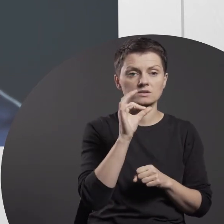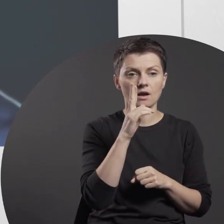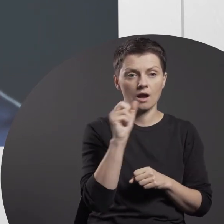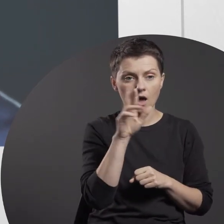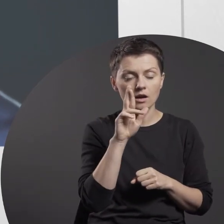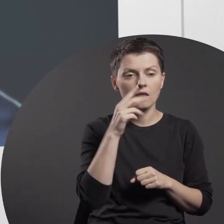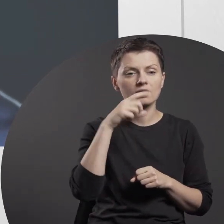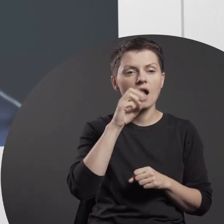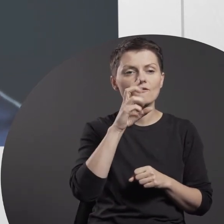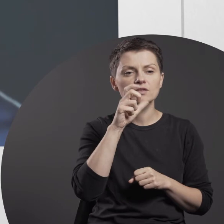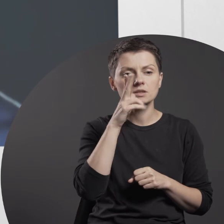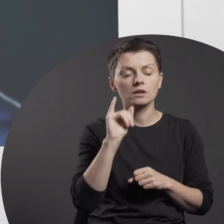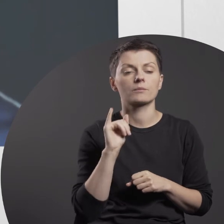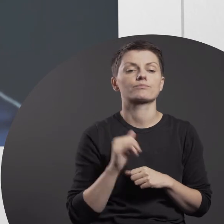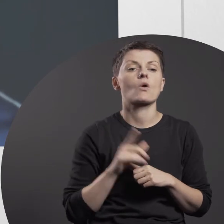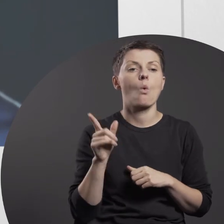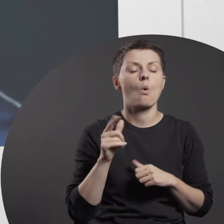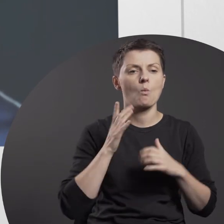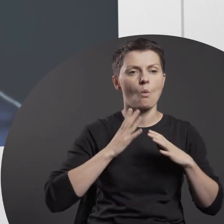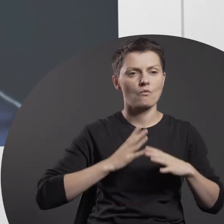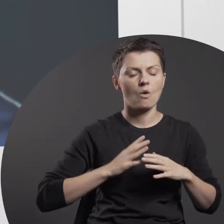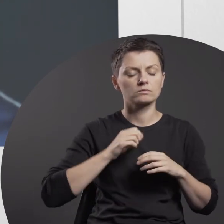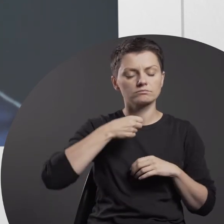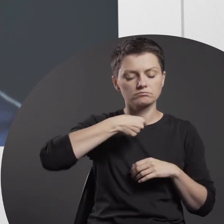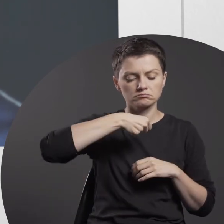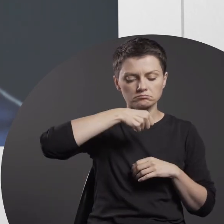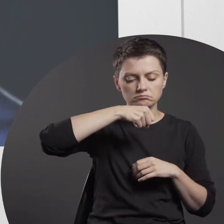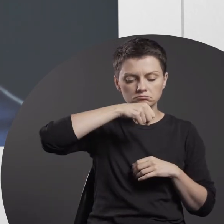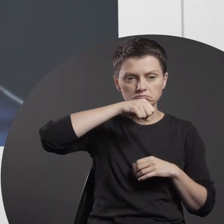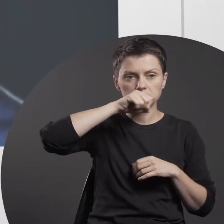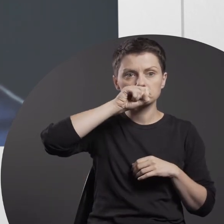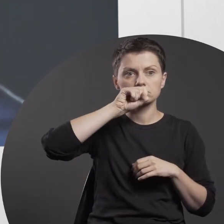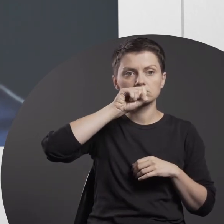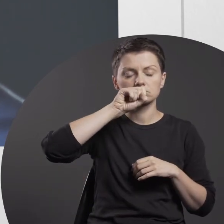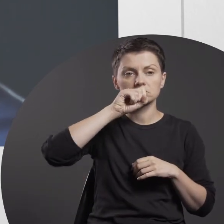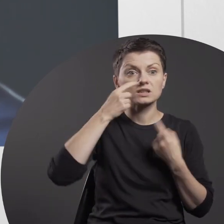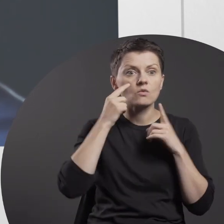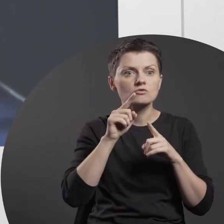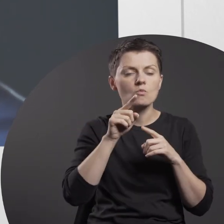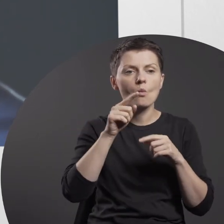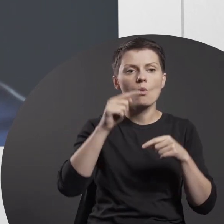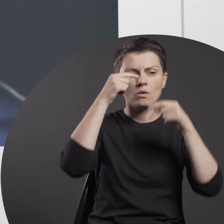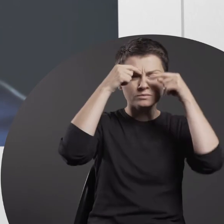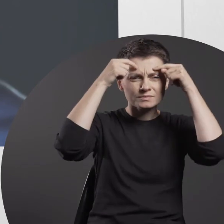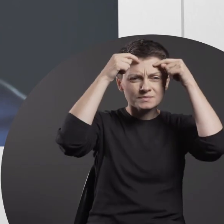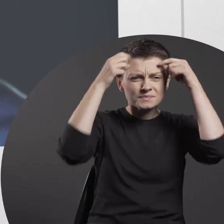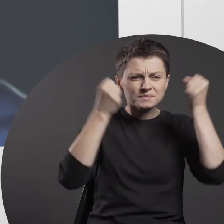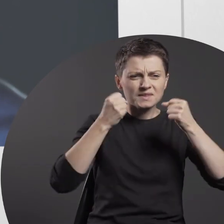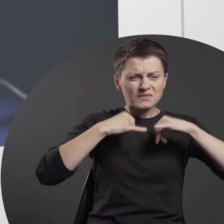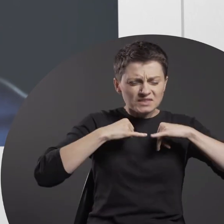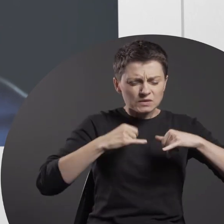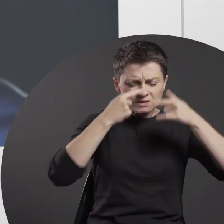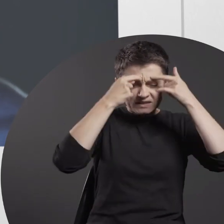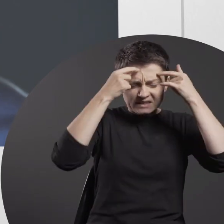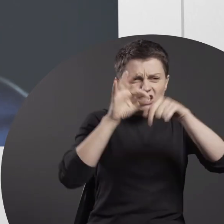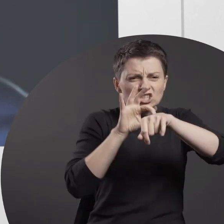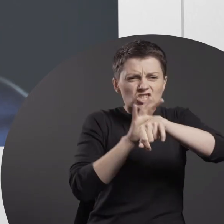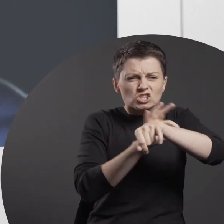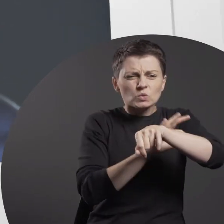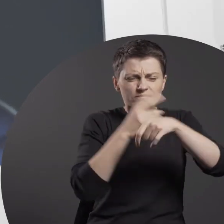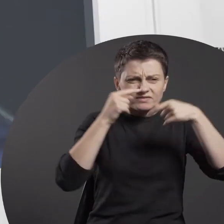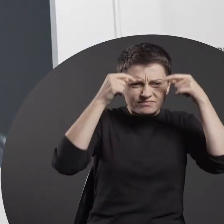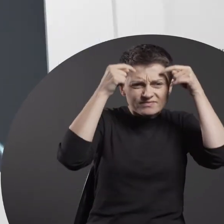When he is slowly raising his head, what comes into focus is his bulging veins on his forehead.